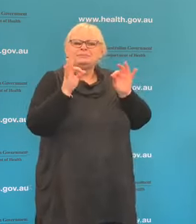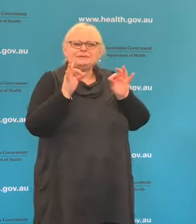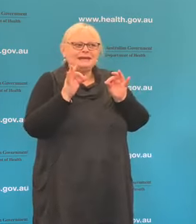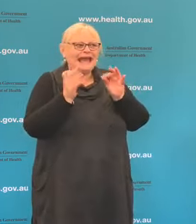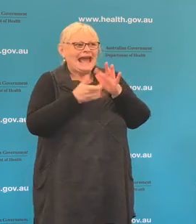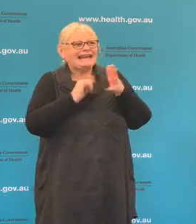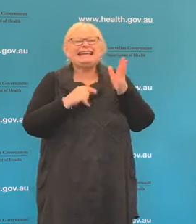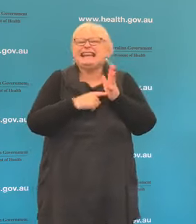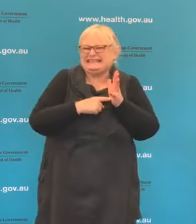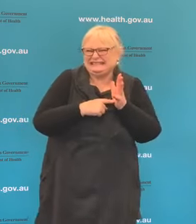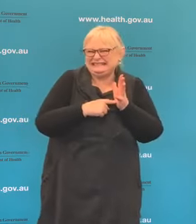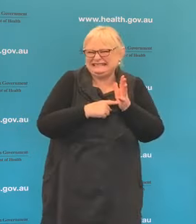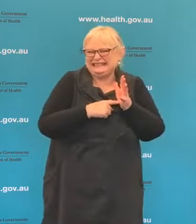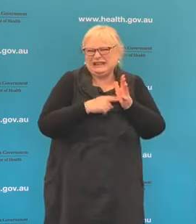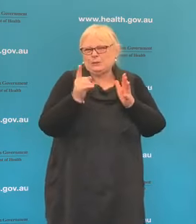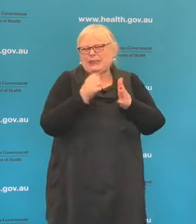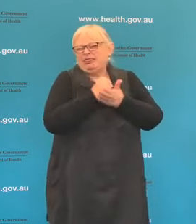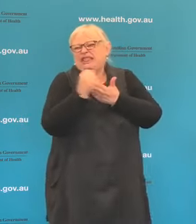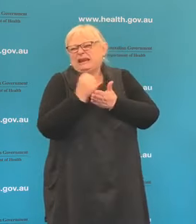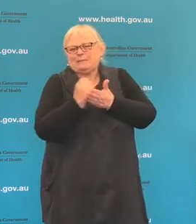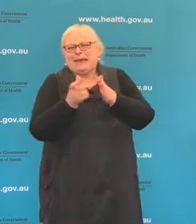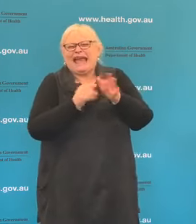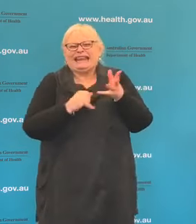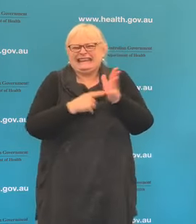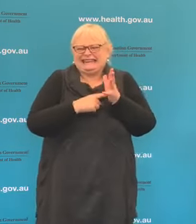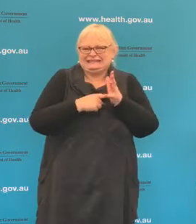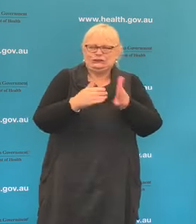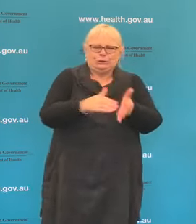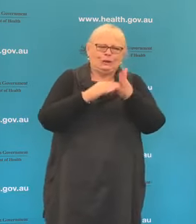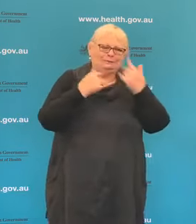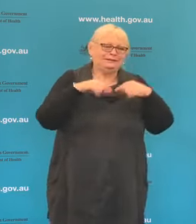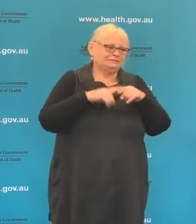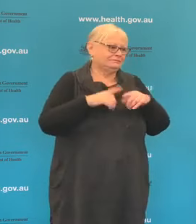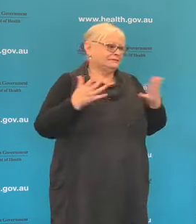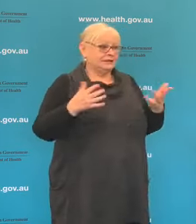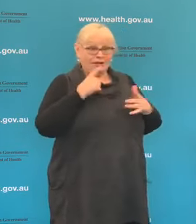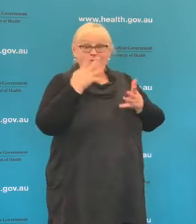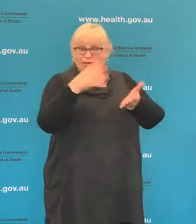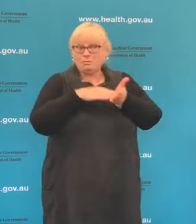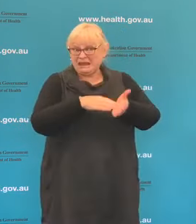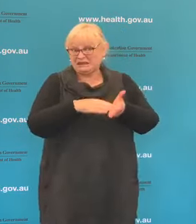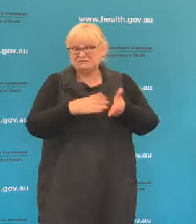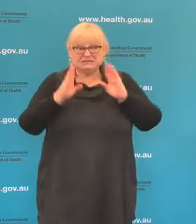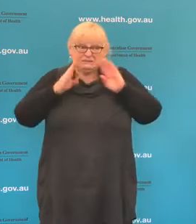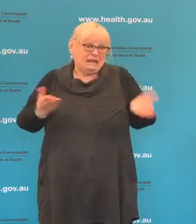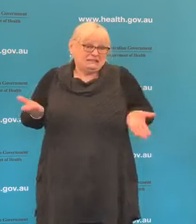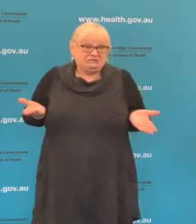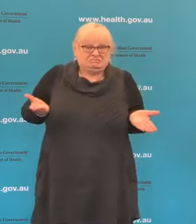for it to be really effective in curbing the spread of corona? Well 4 million is pretty amazing when you think about it